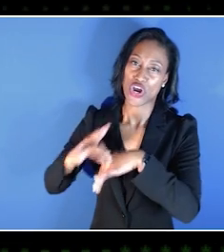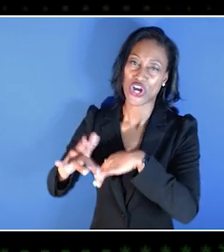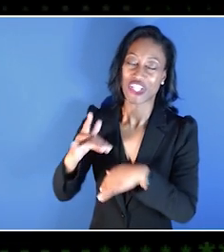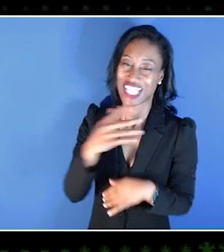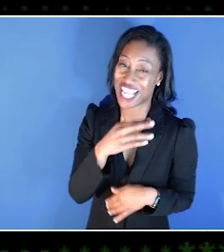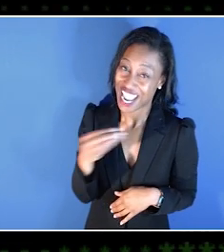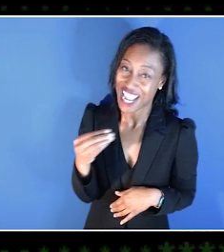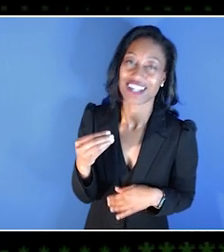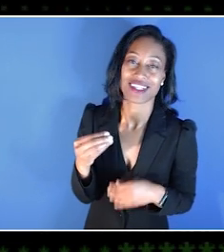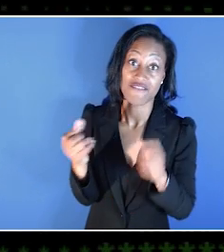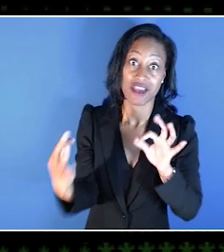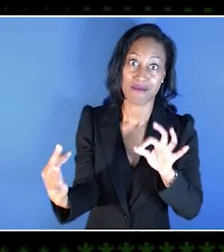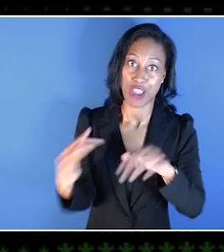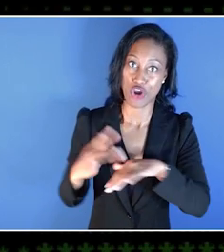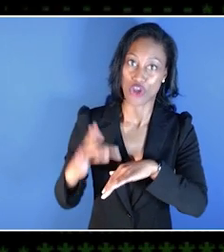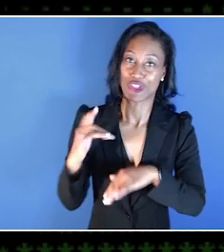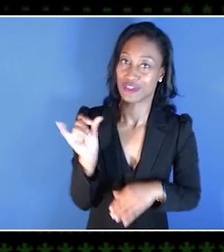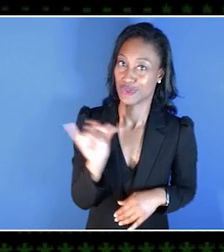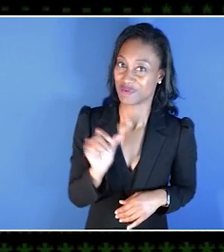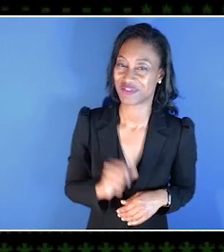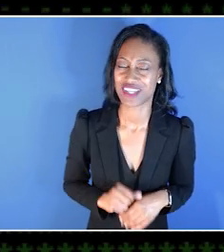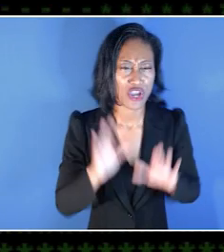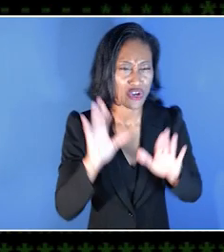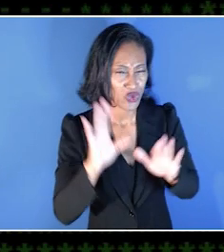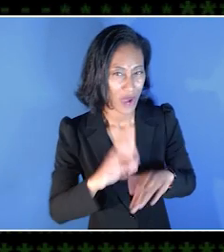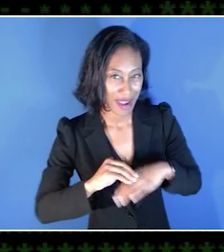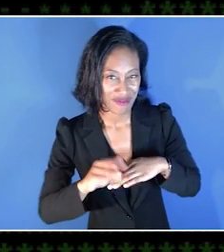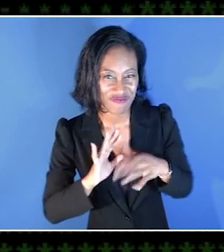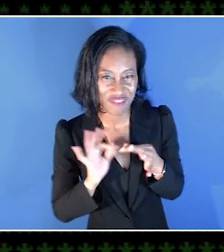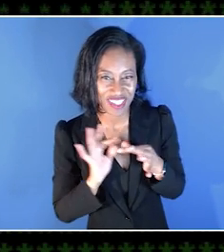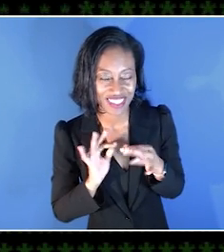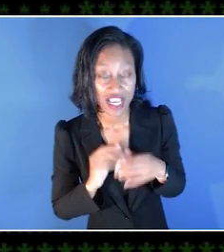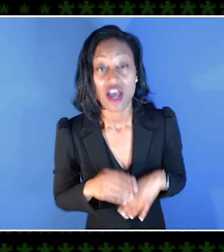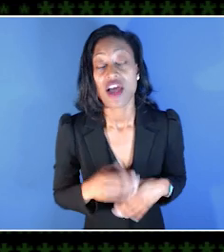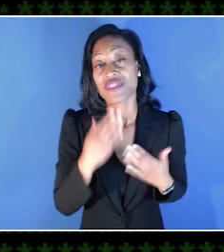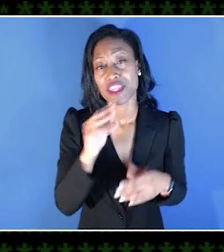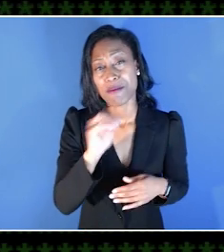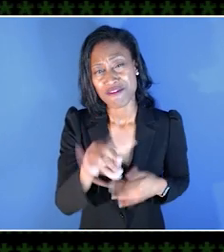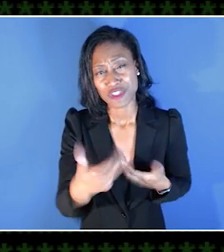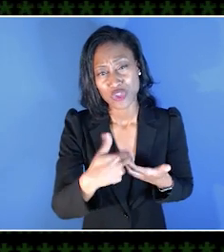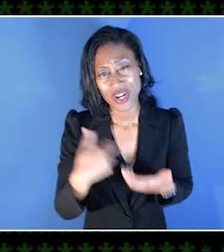Great message for people to hear for sure. Well, thank you May so much for joining us today.